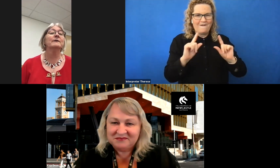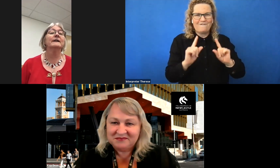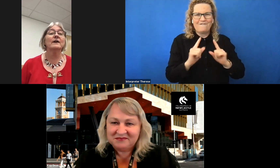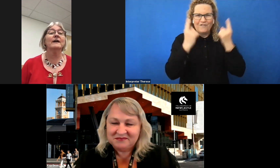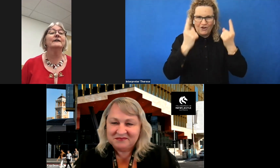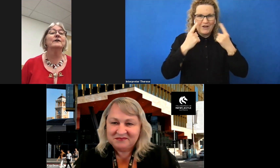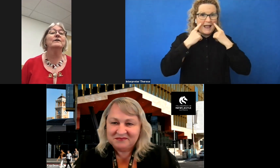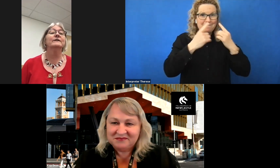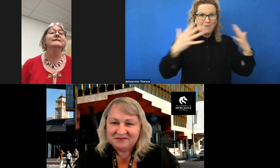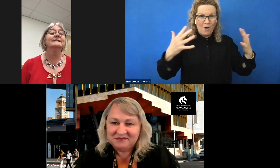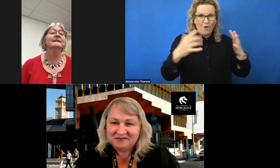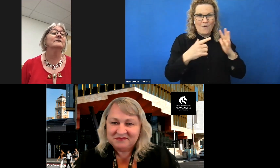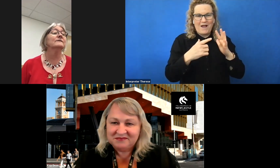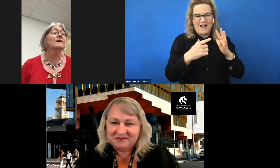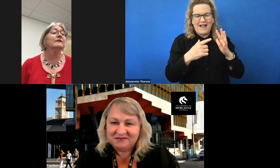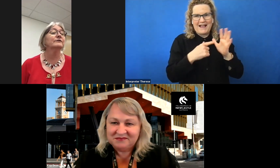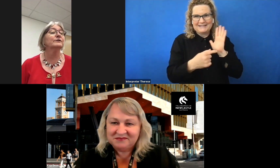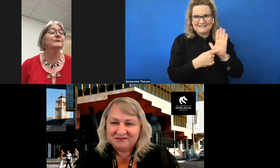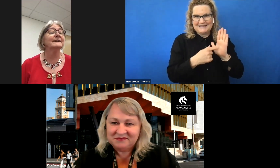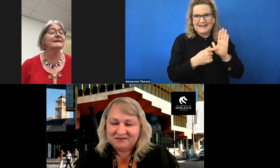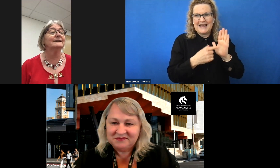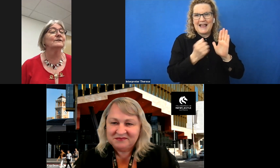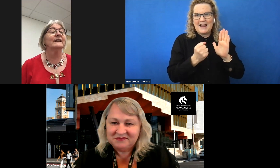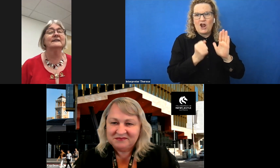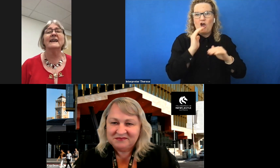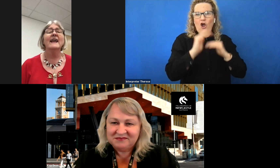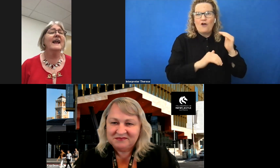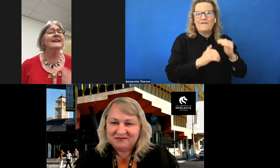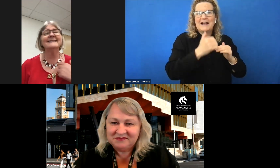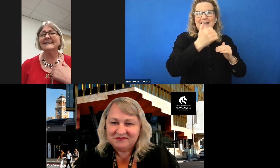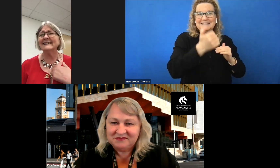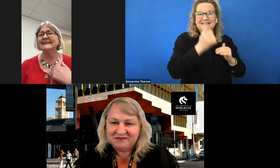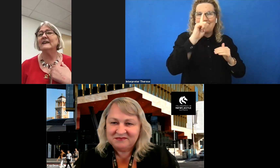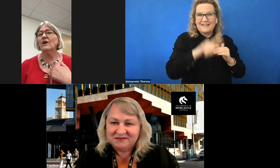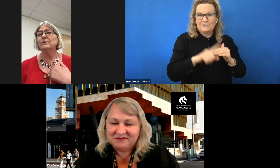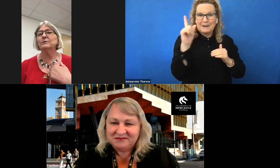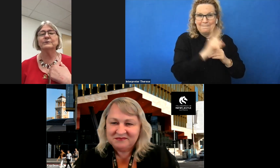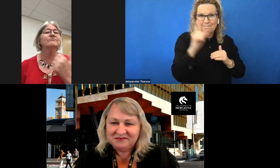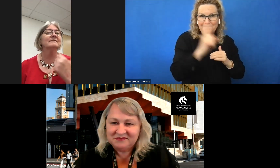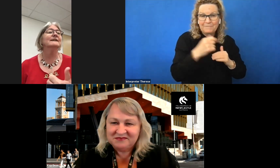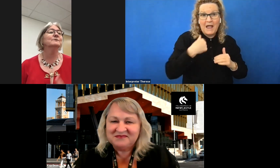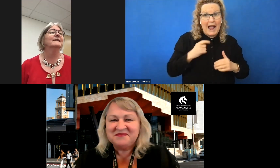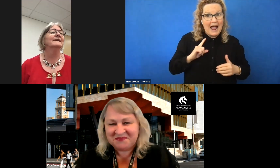and had over 6,502 attendees on that day. As an attendee I thought it was a really good thing.